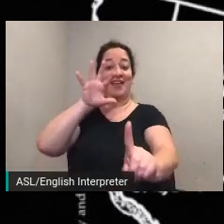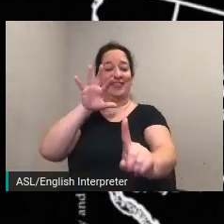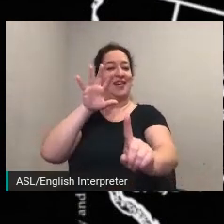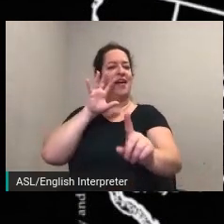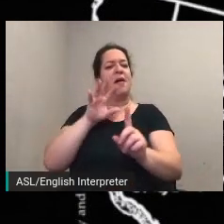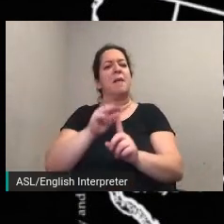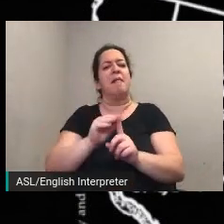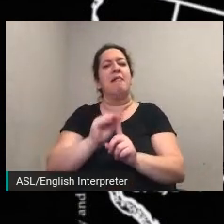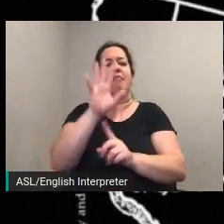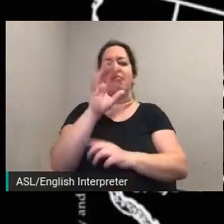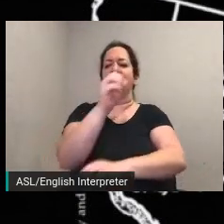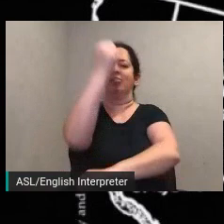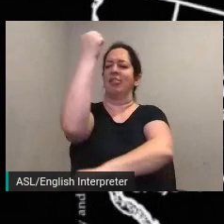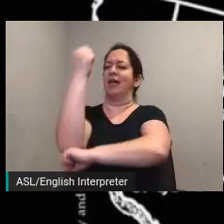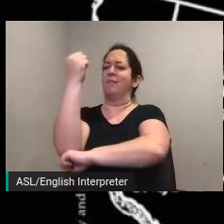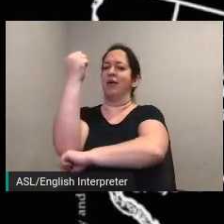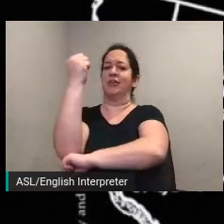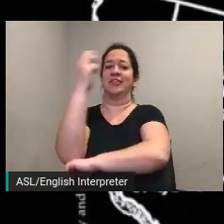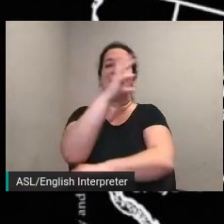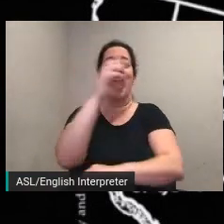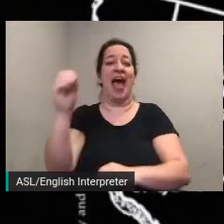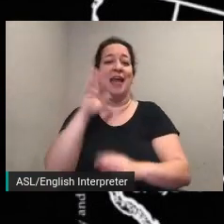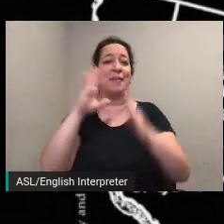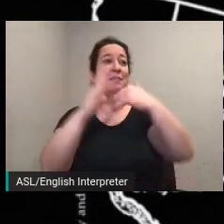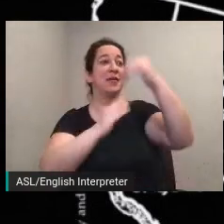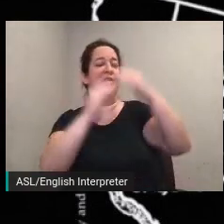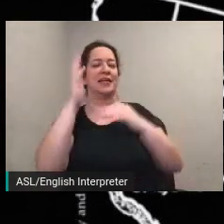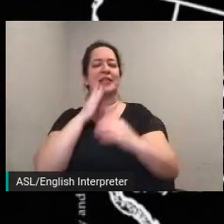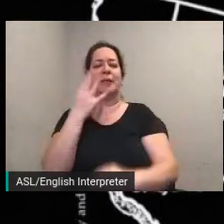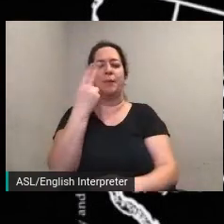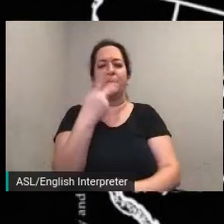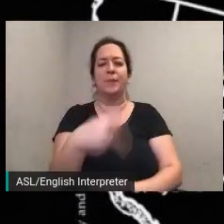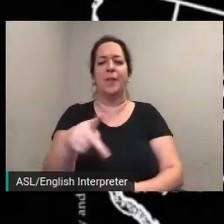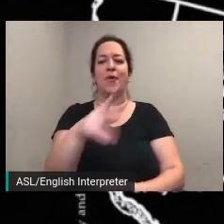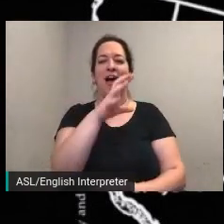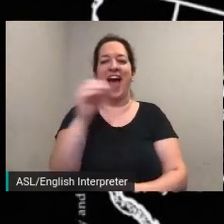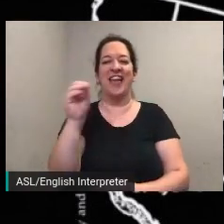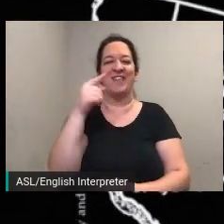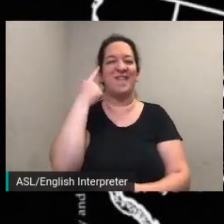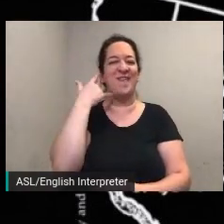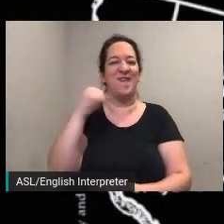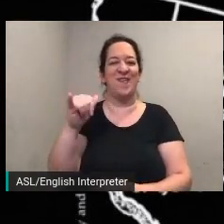in purple and gold on august 26th equality day